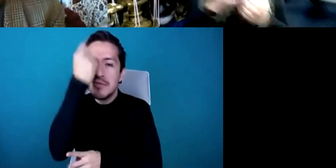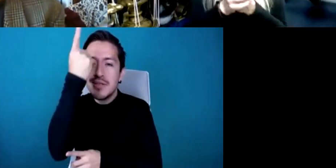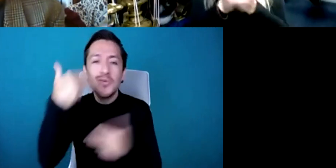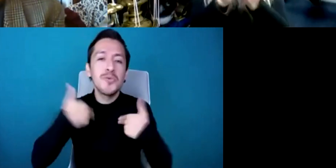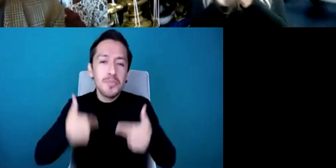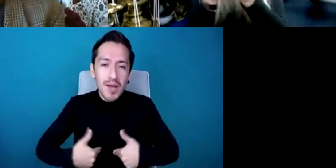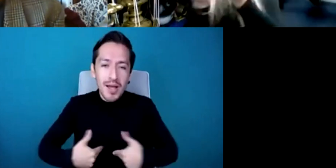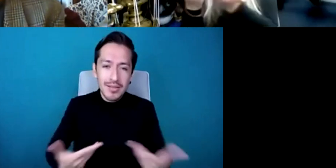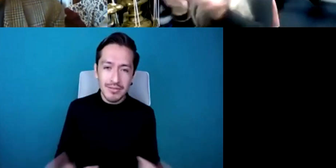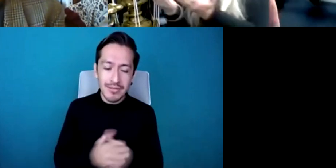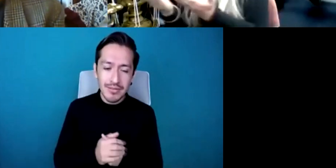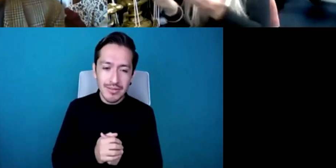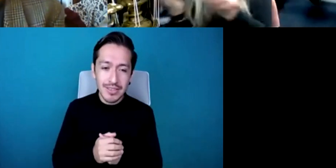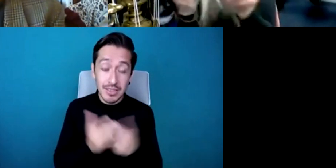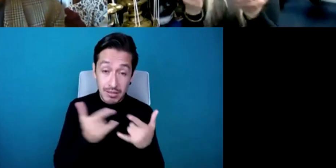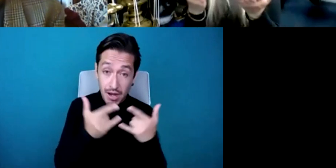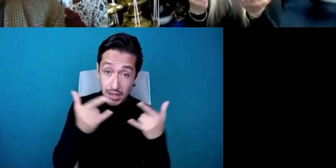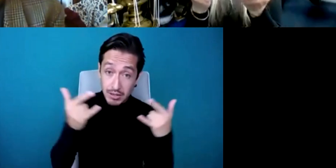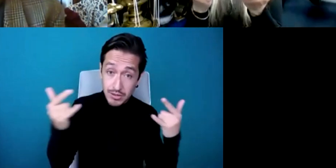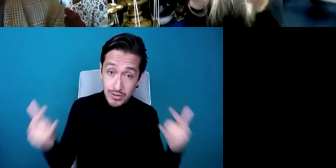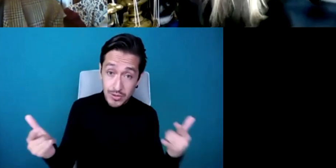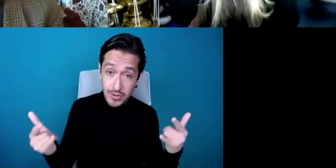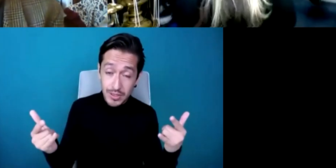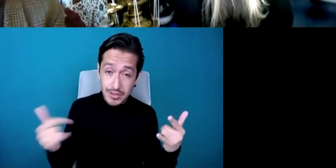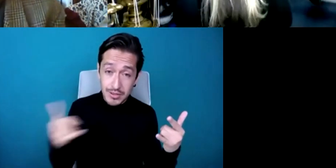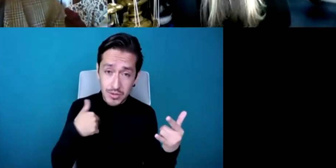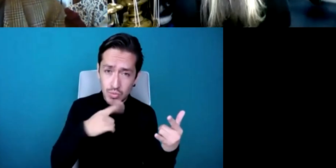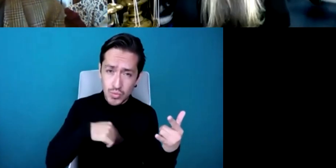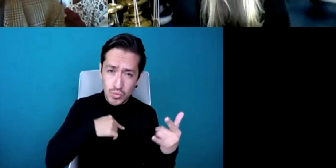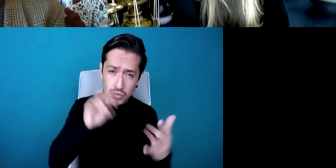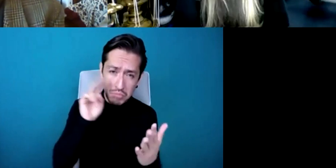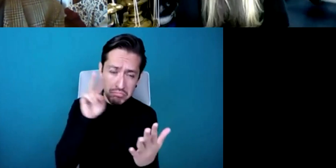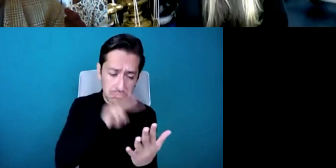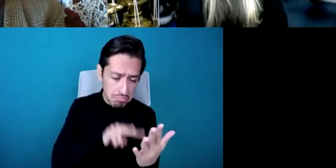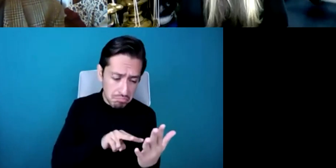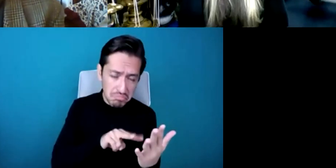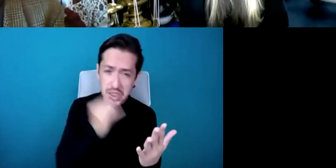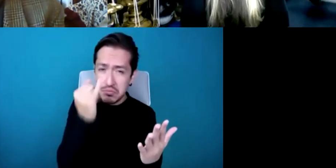or we look at pictures of historical things but we don't think about the sound of history and